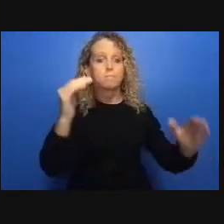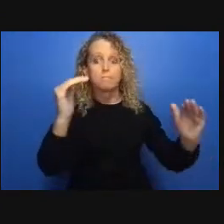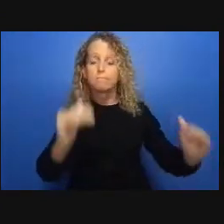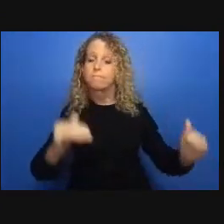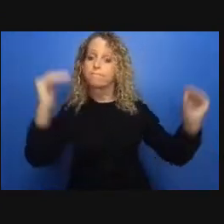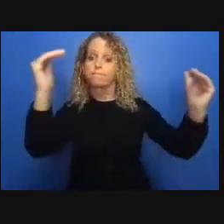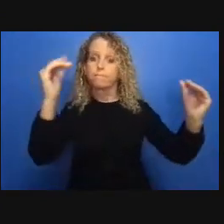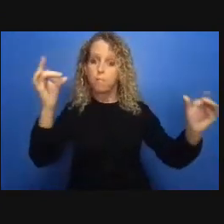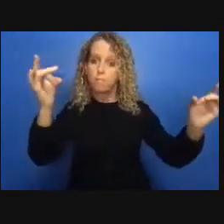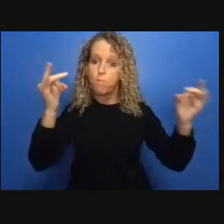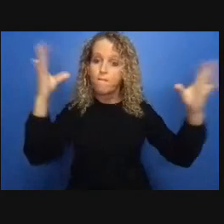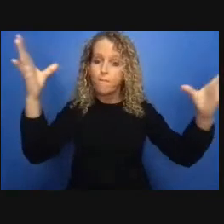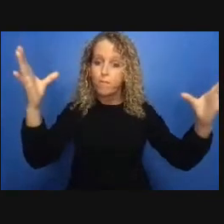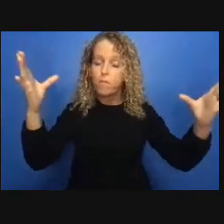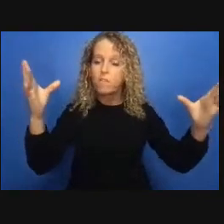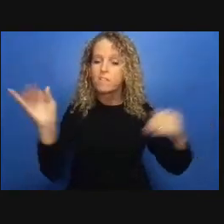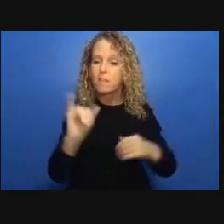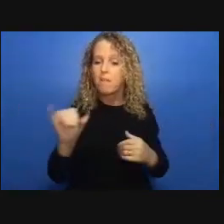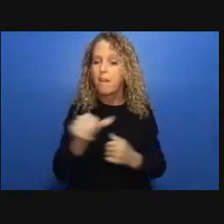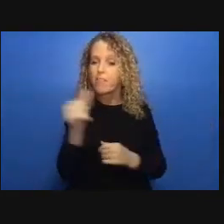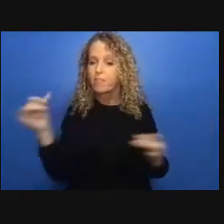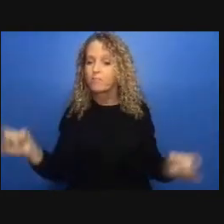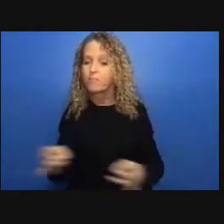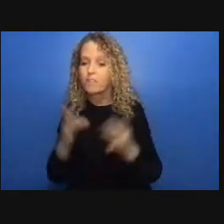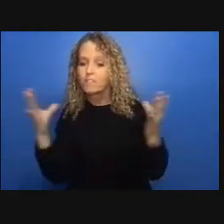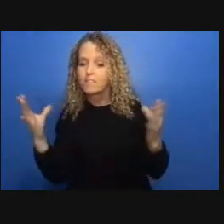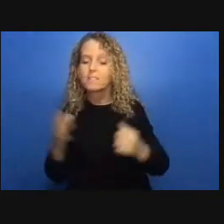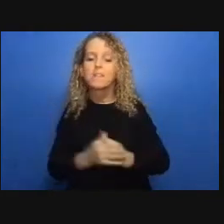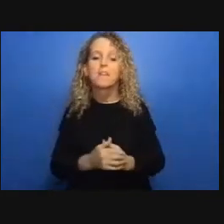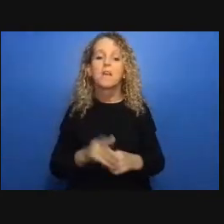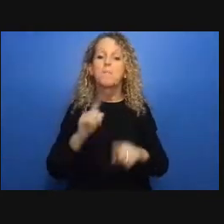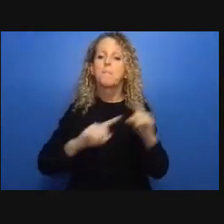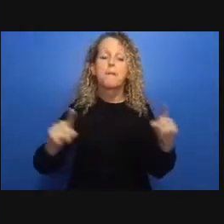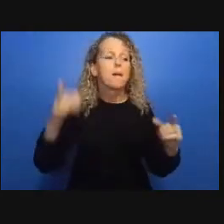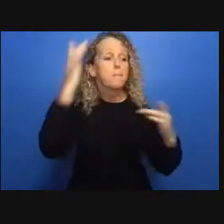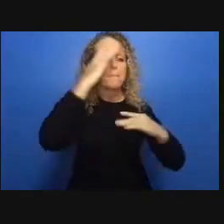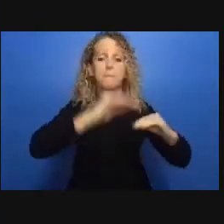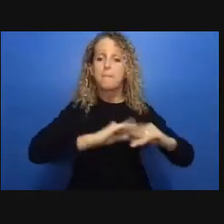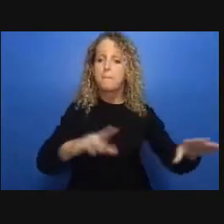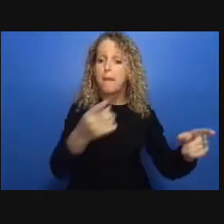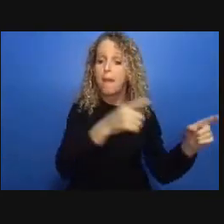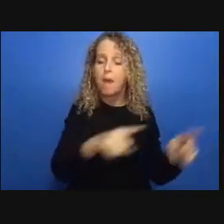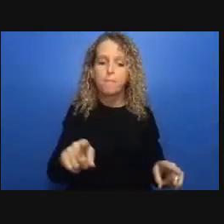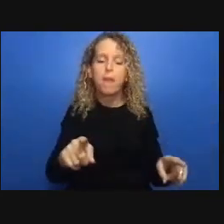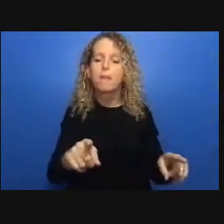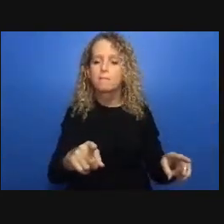but as marcus said you know that will have to come together with investing in our other services and